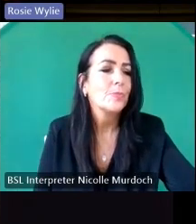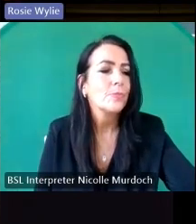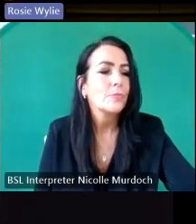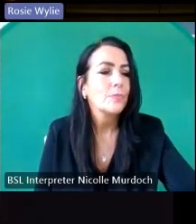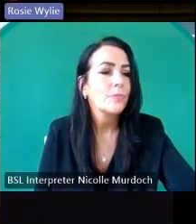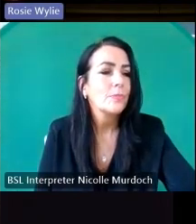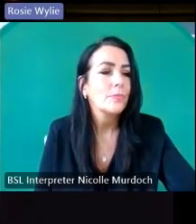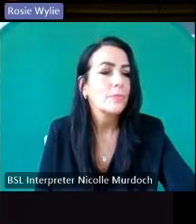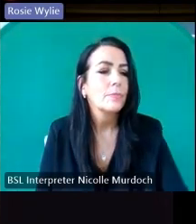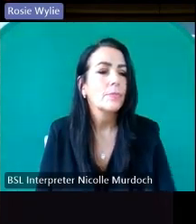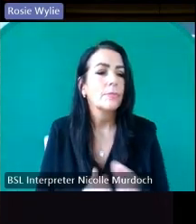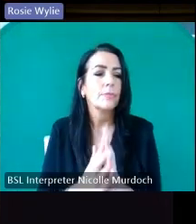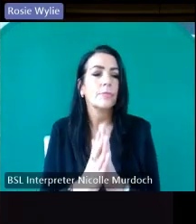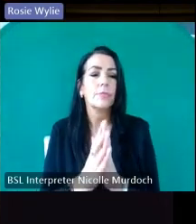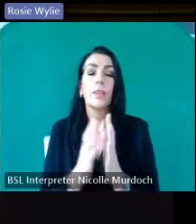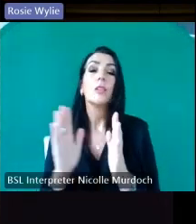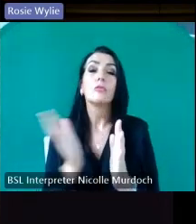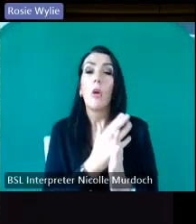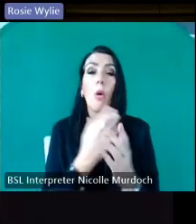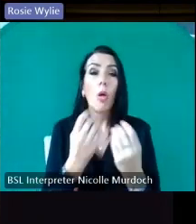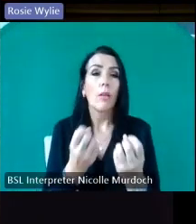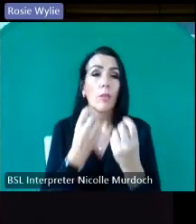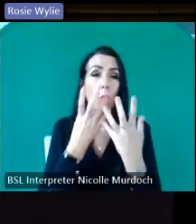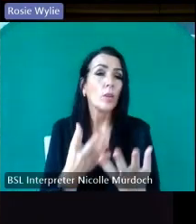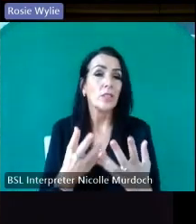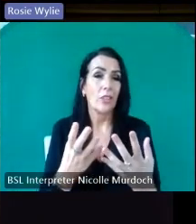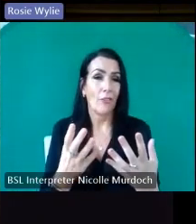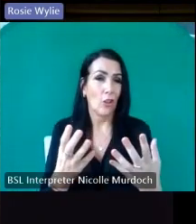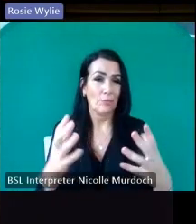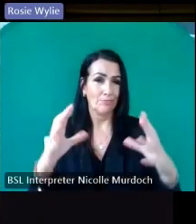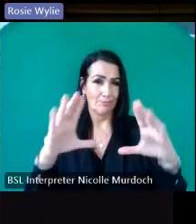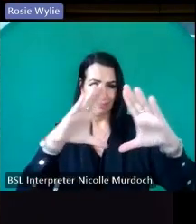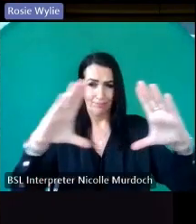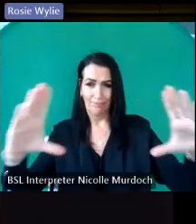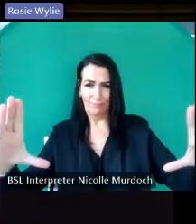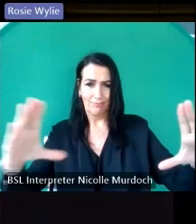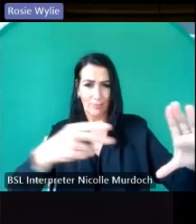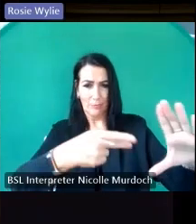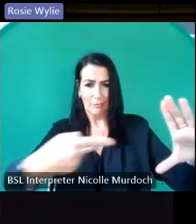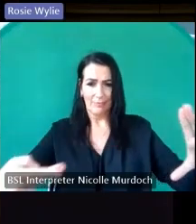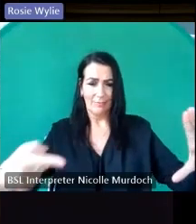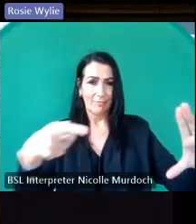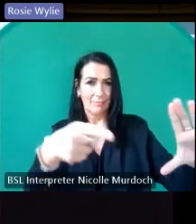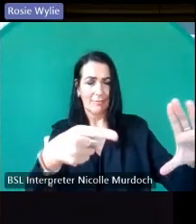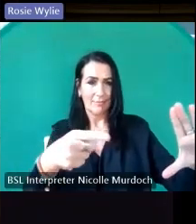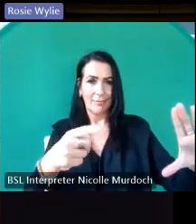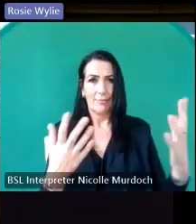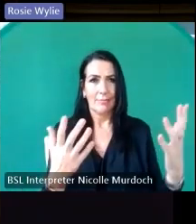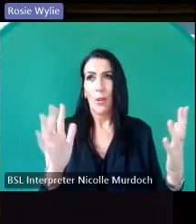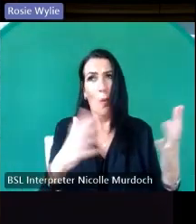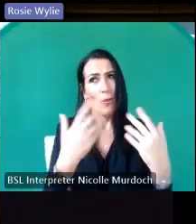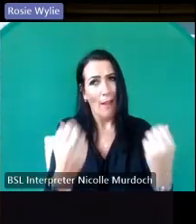wonderful 15 Century Stone tombs but the contents of every Church they just reveal this wealth of